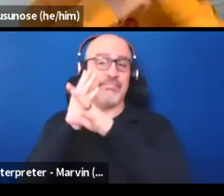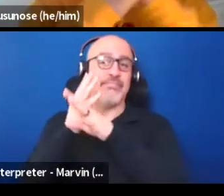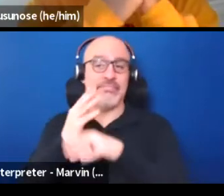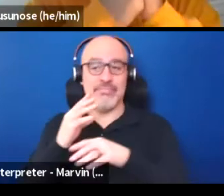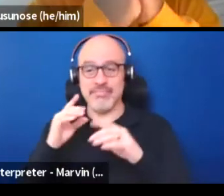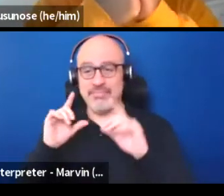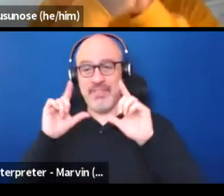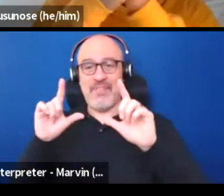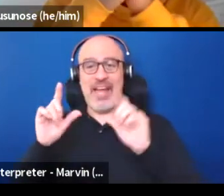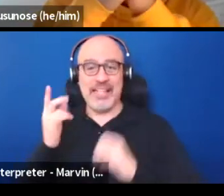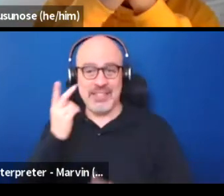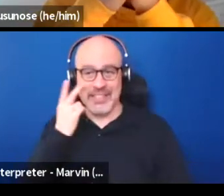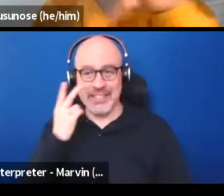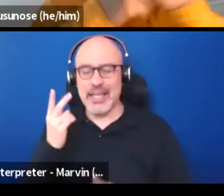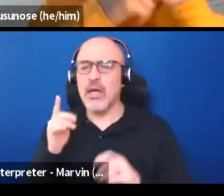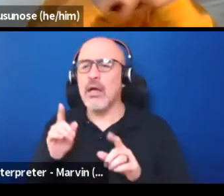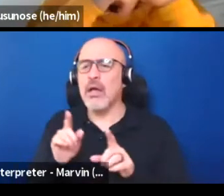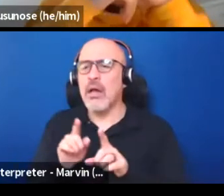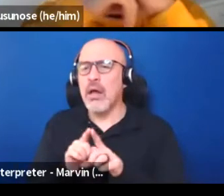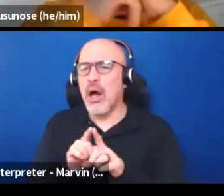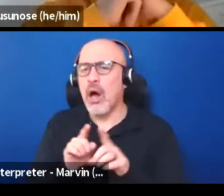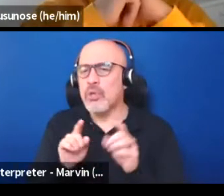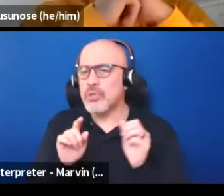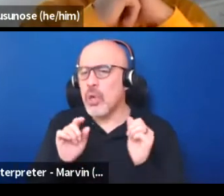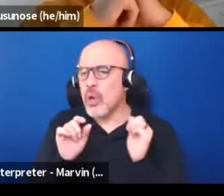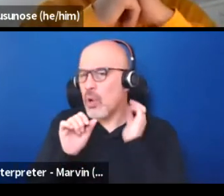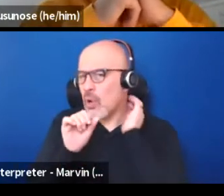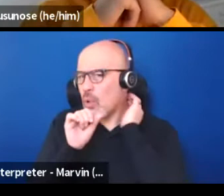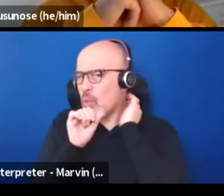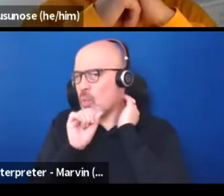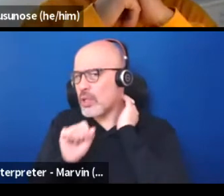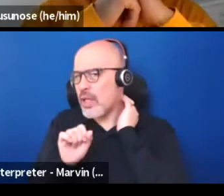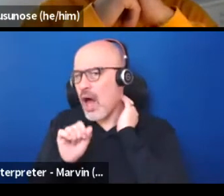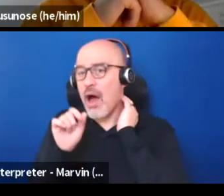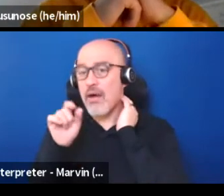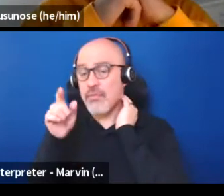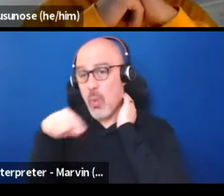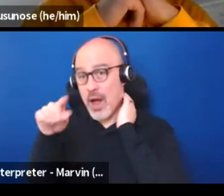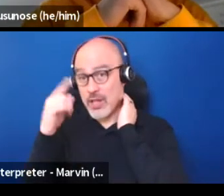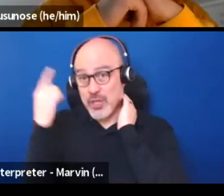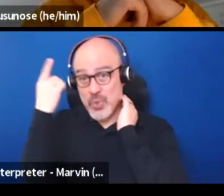I'd also love to, as the audience is thinking about their responses to that,